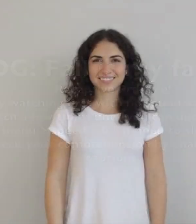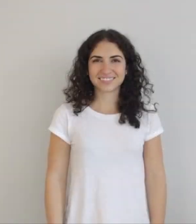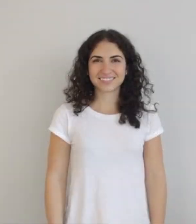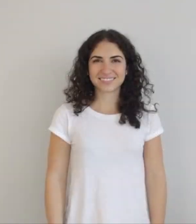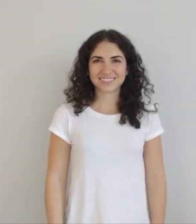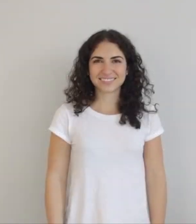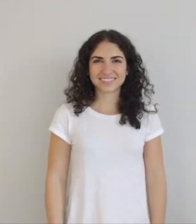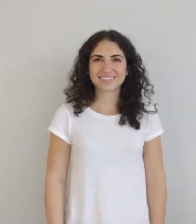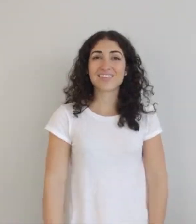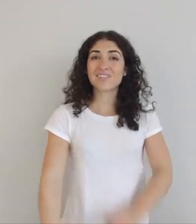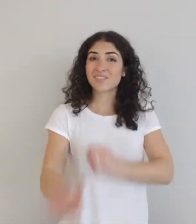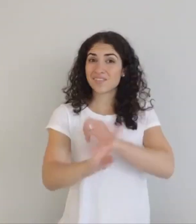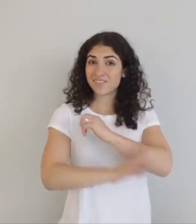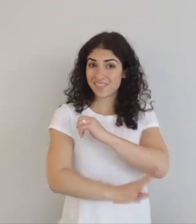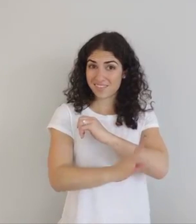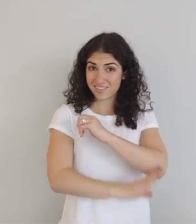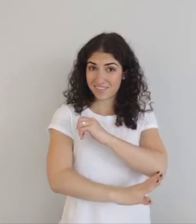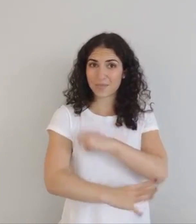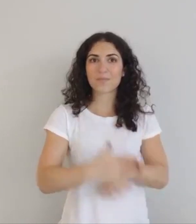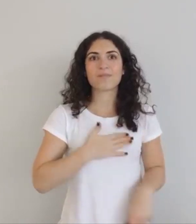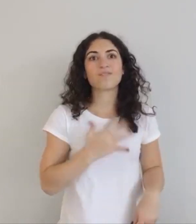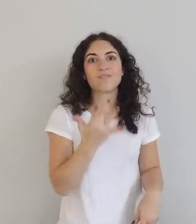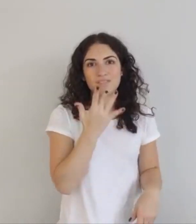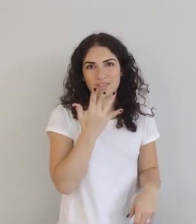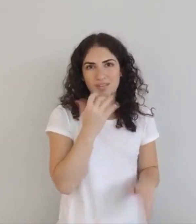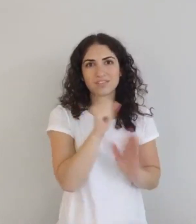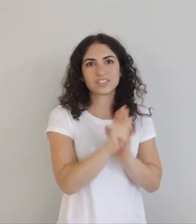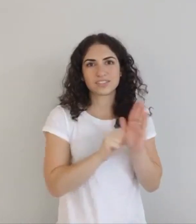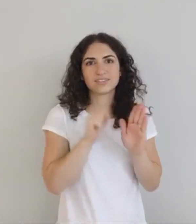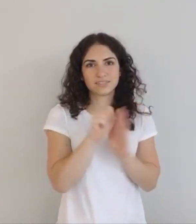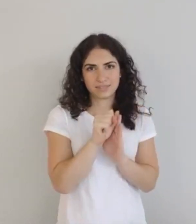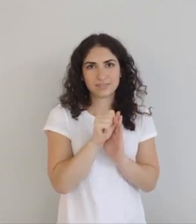Fall is my favorite season.